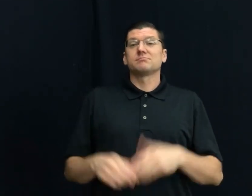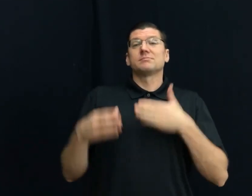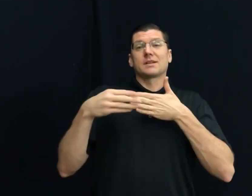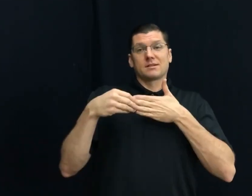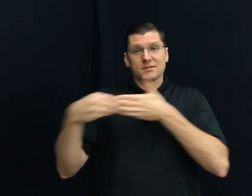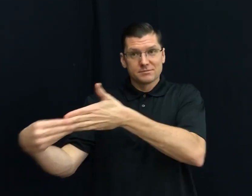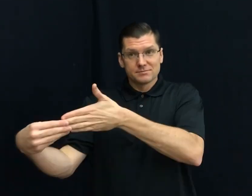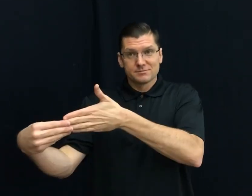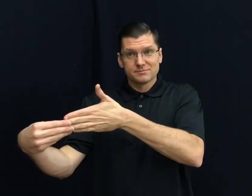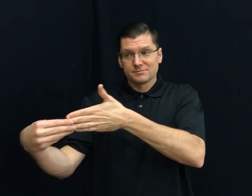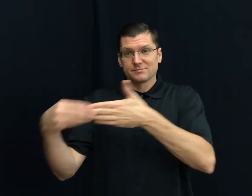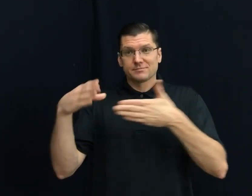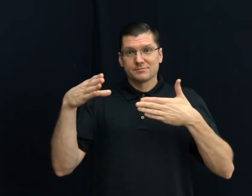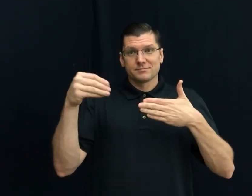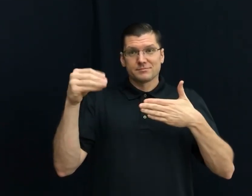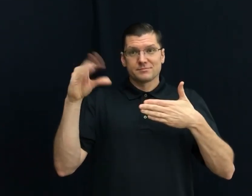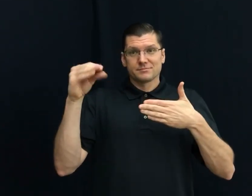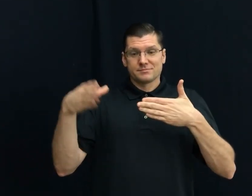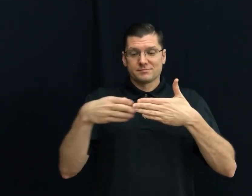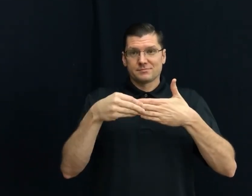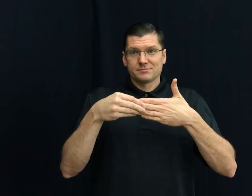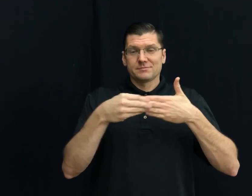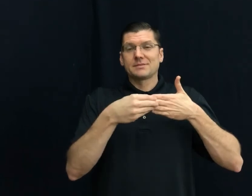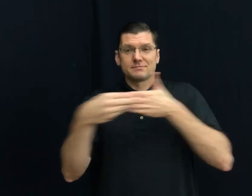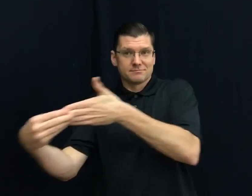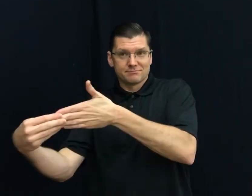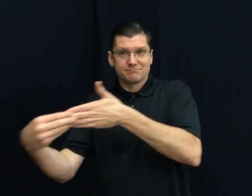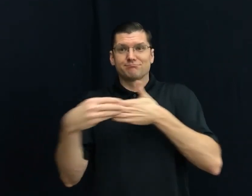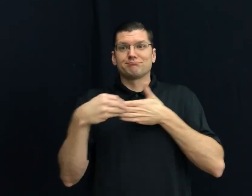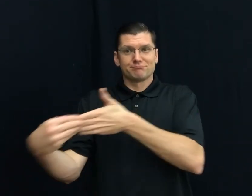70) LEADS